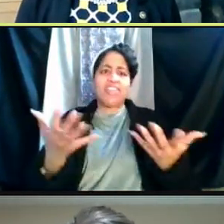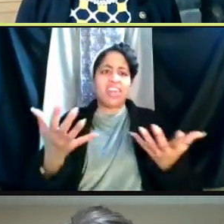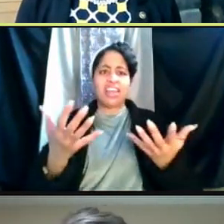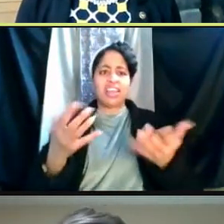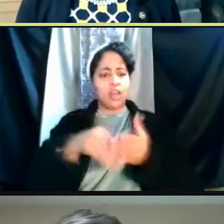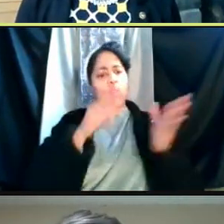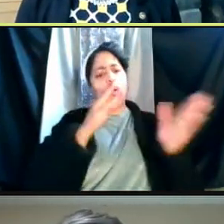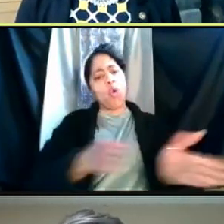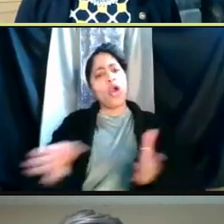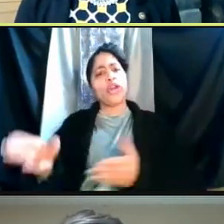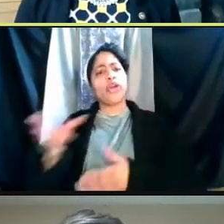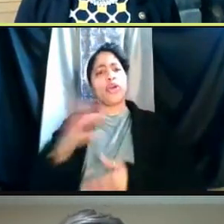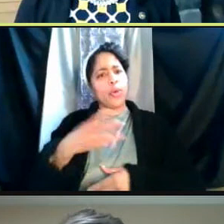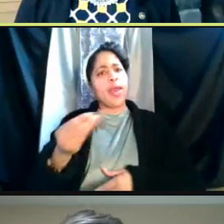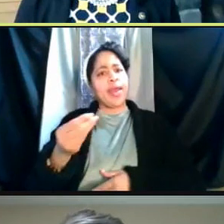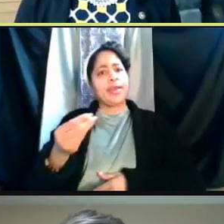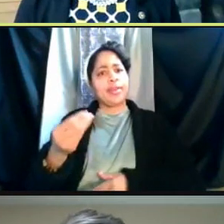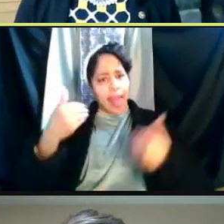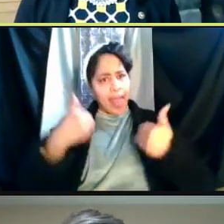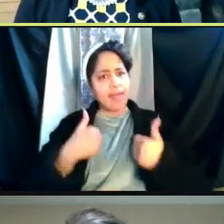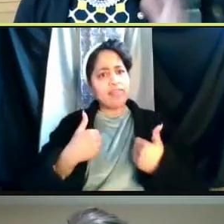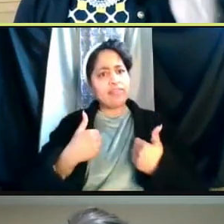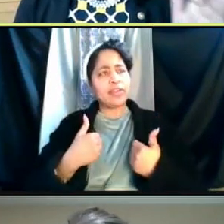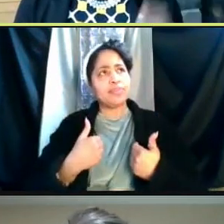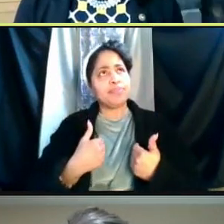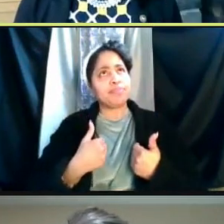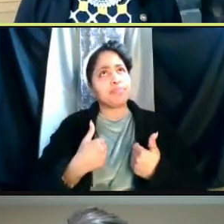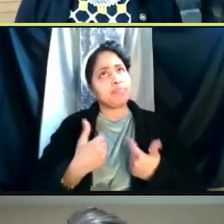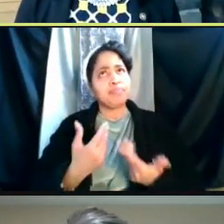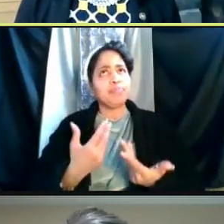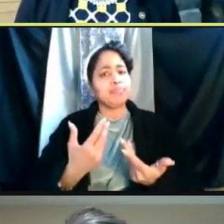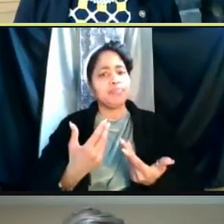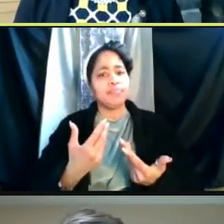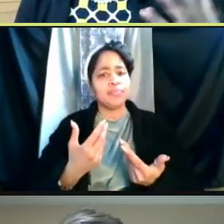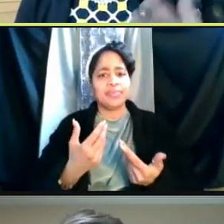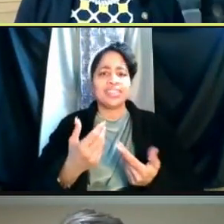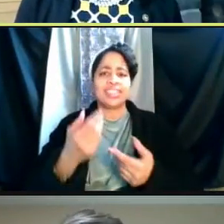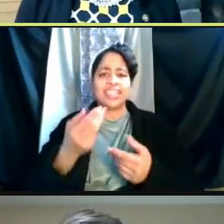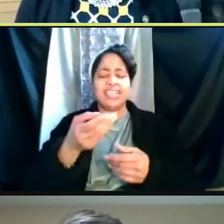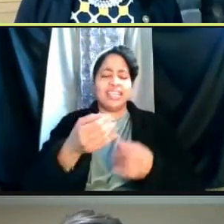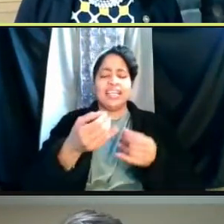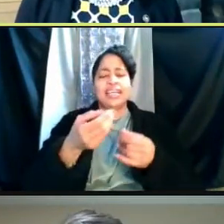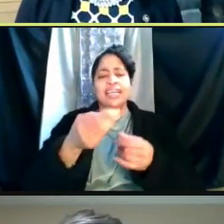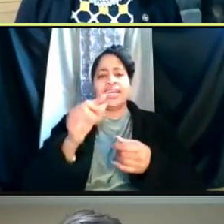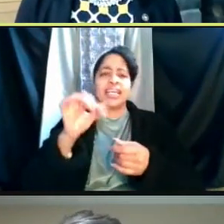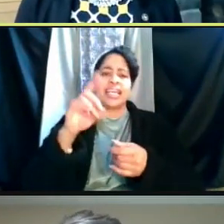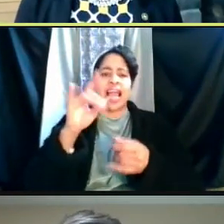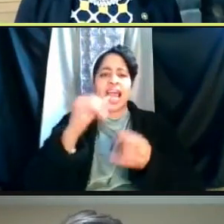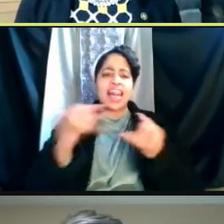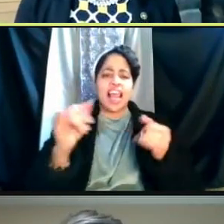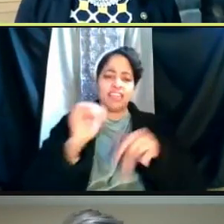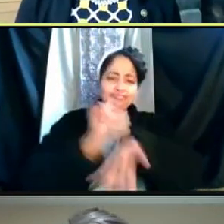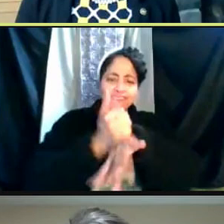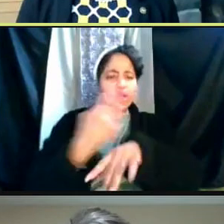And to have a set of guidelines, we can't make our own rules I guess, is what I would say.